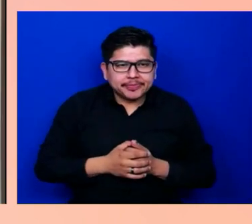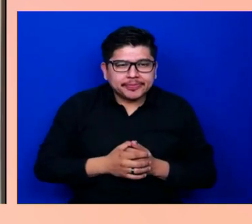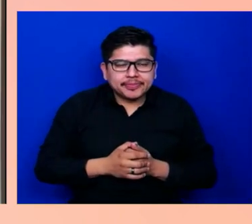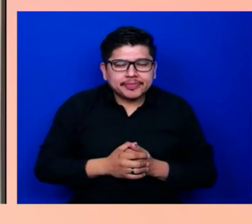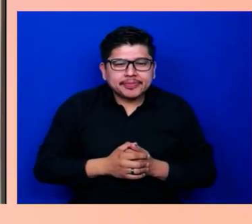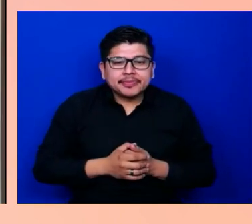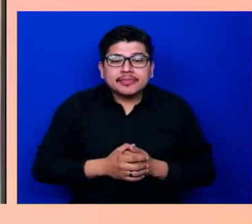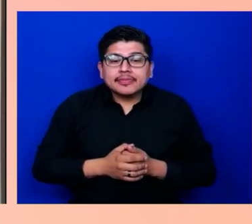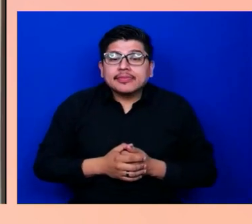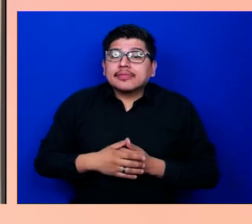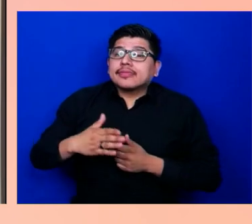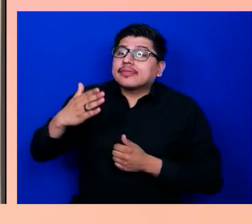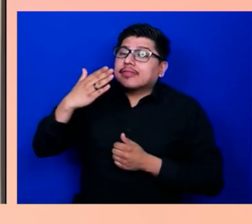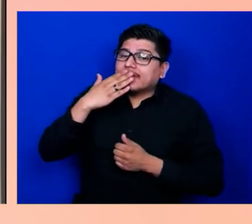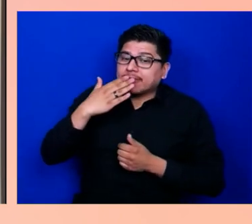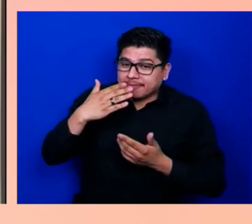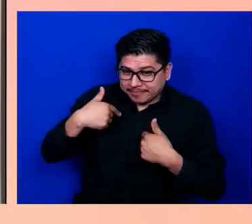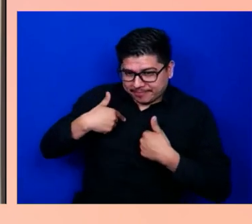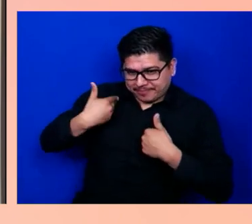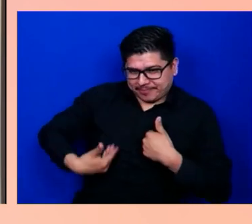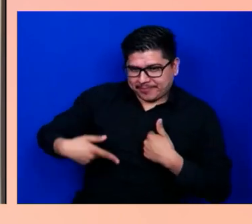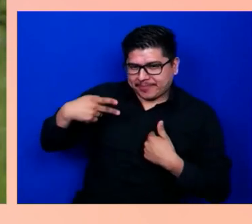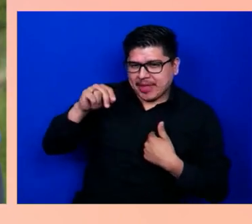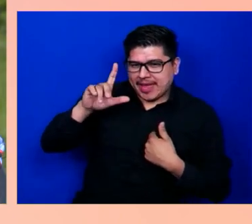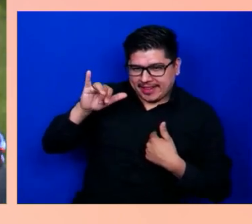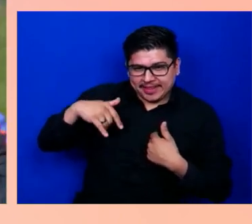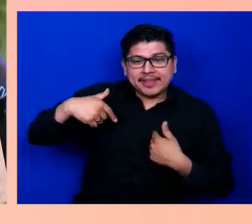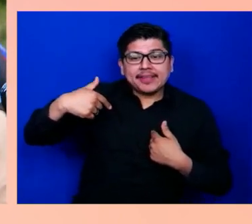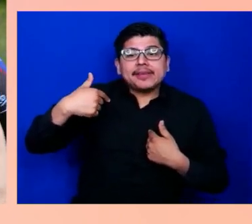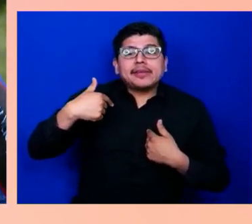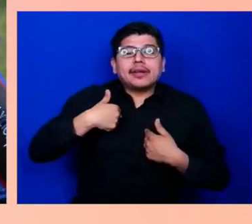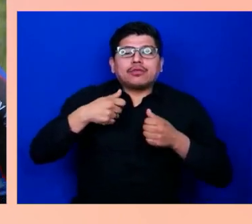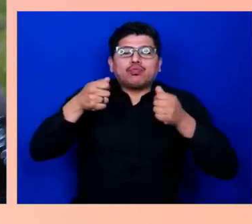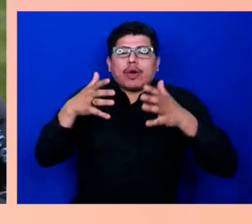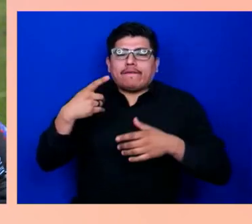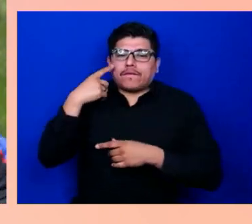the Davis Phinney foundation for Parkinson's. We're located in Boulder, Colorado,